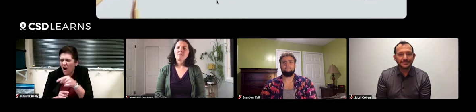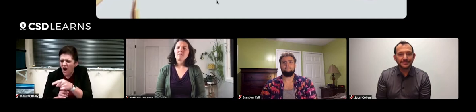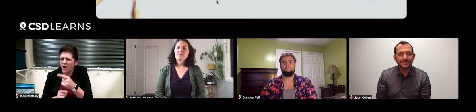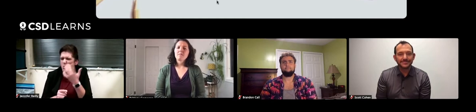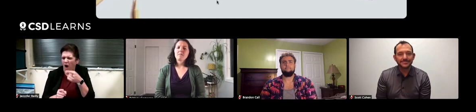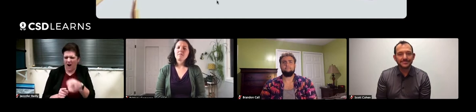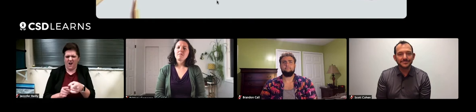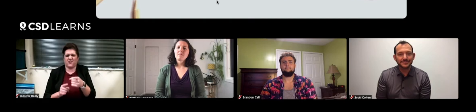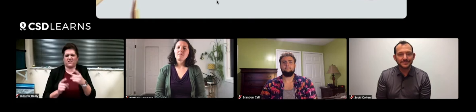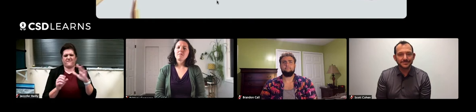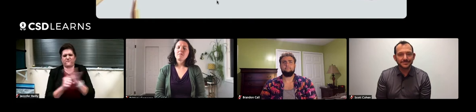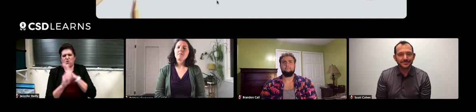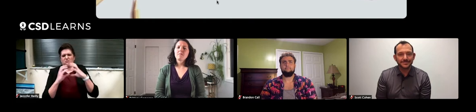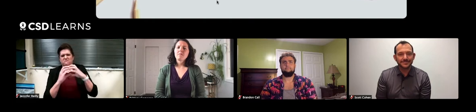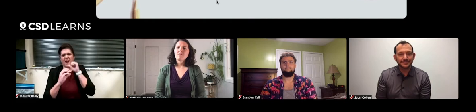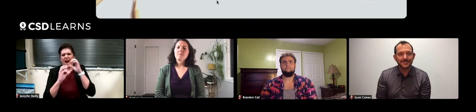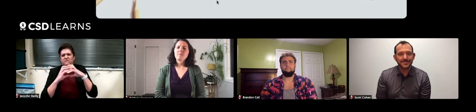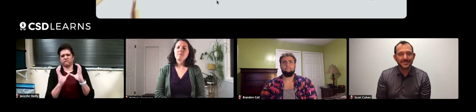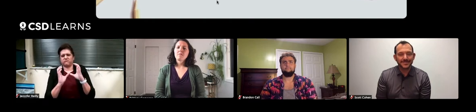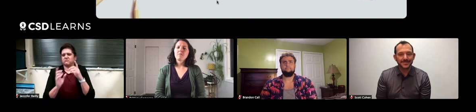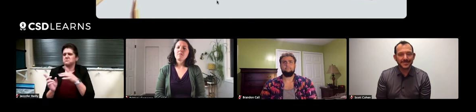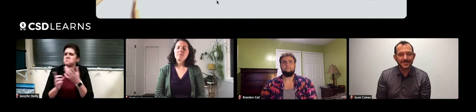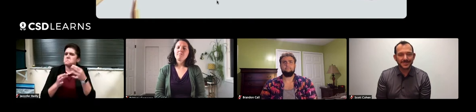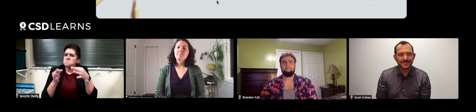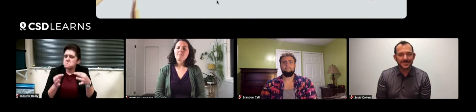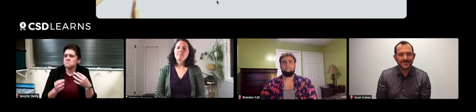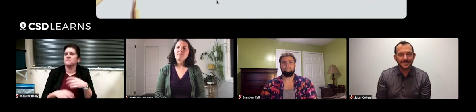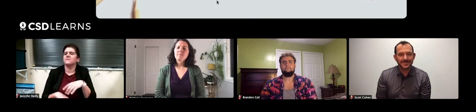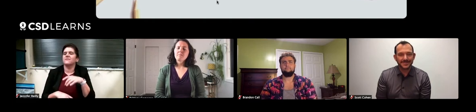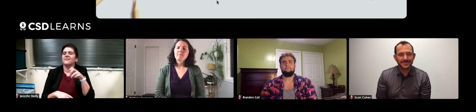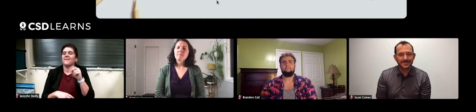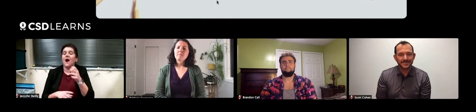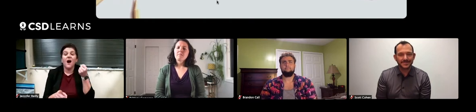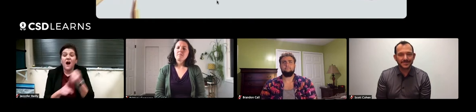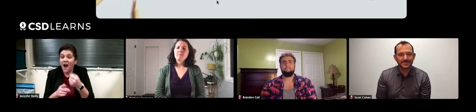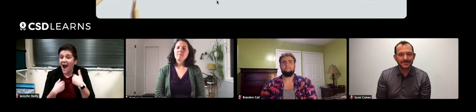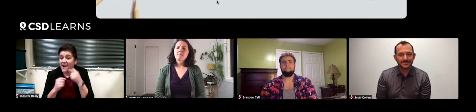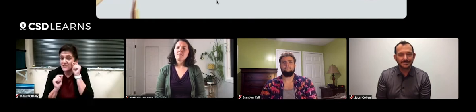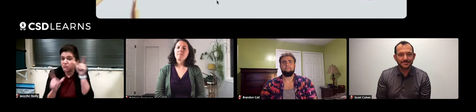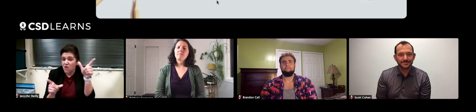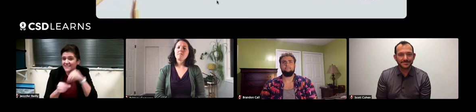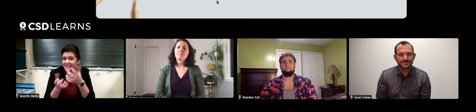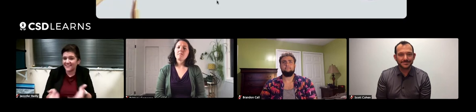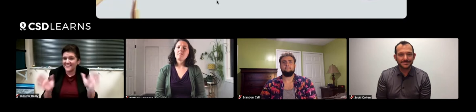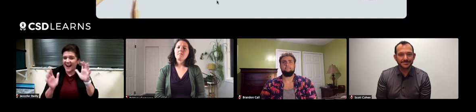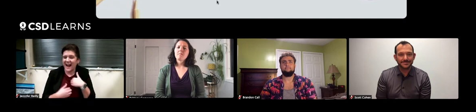He asked why the egg hadn't hatched yet. So there was actually a surprise that was found in the nest.